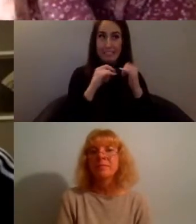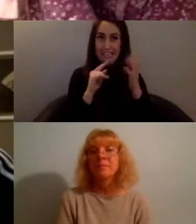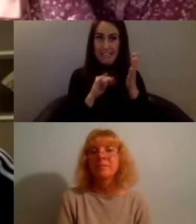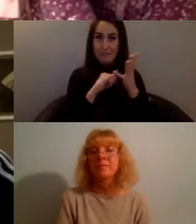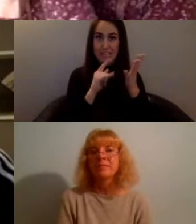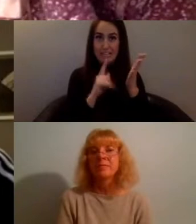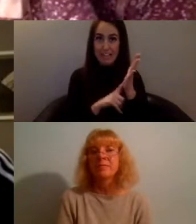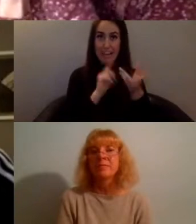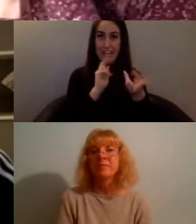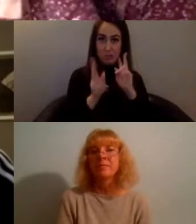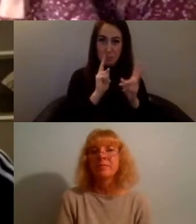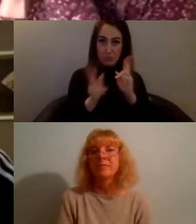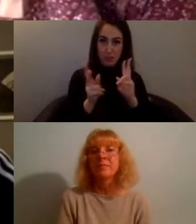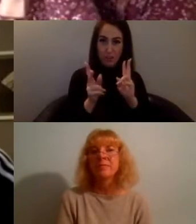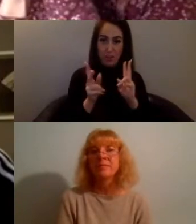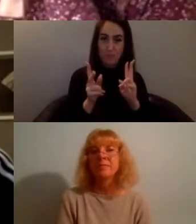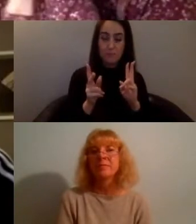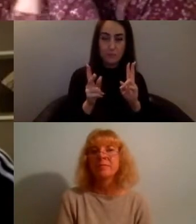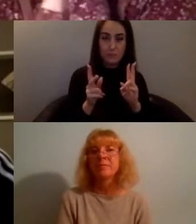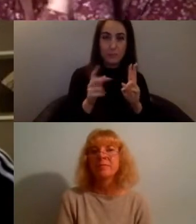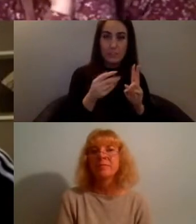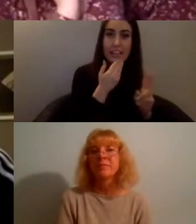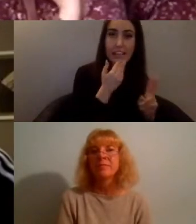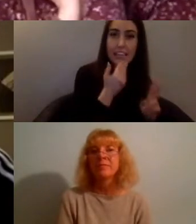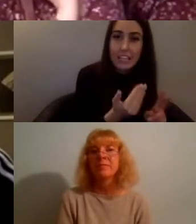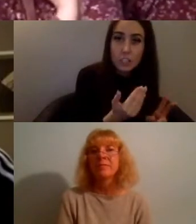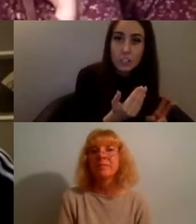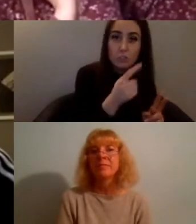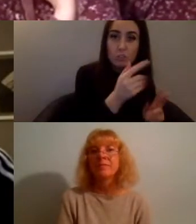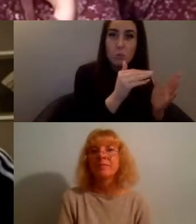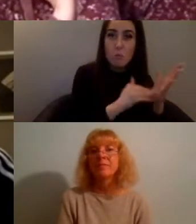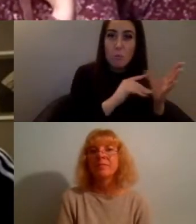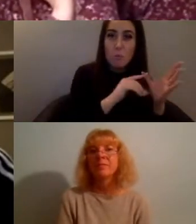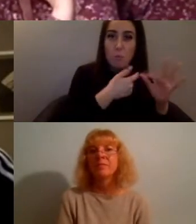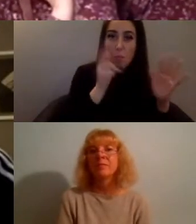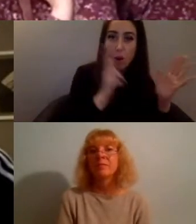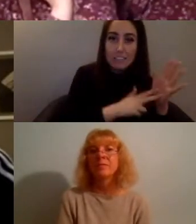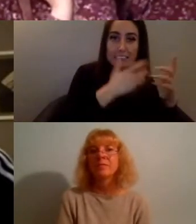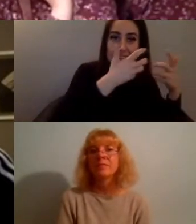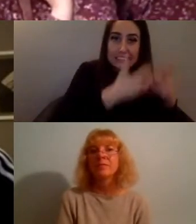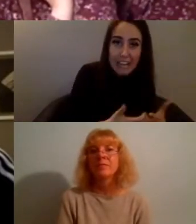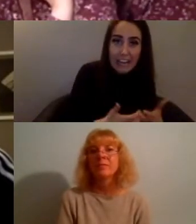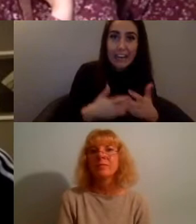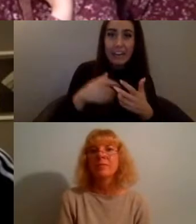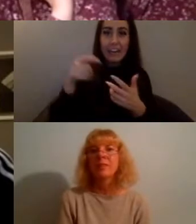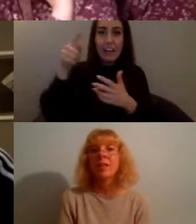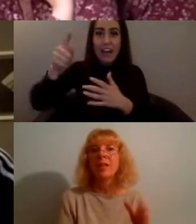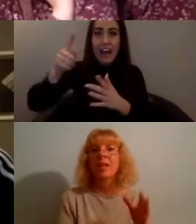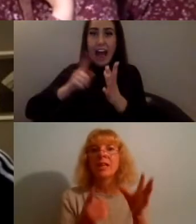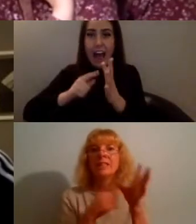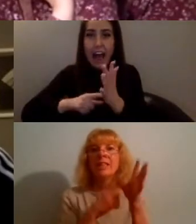all the slides, to Martin has been on the tech and finally thank you so much to our speakers